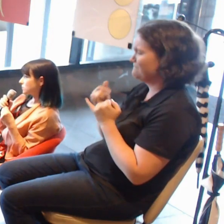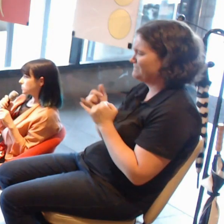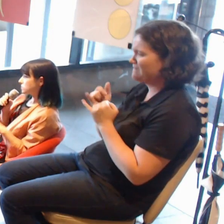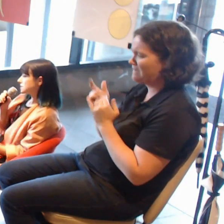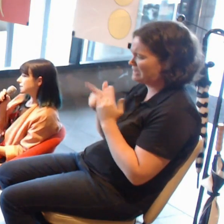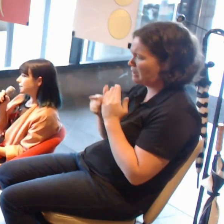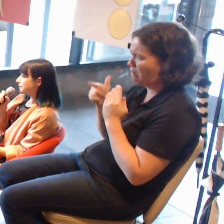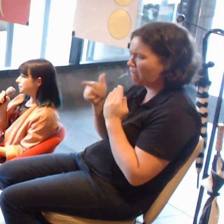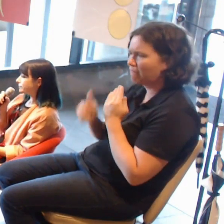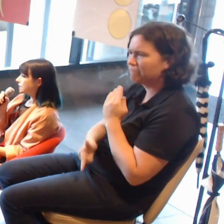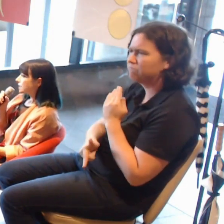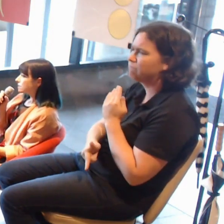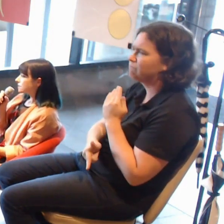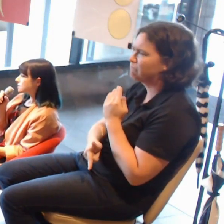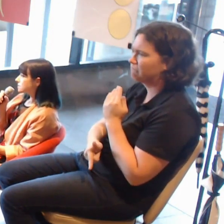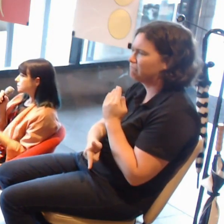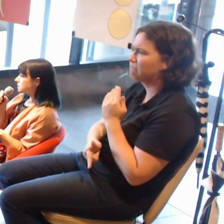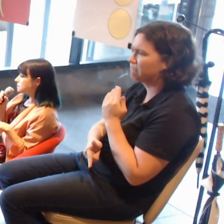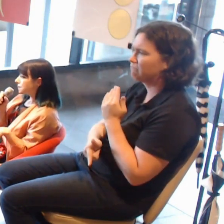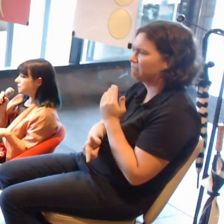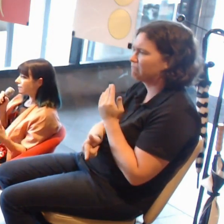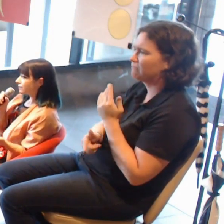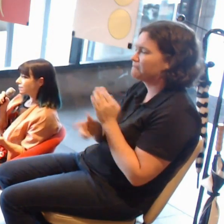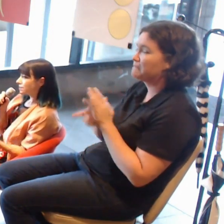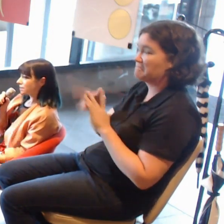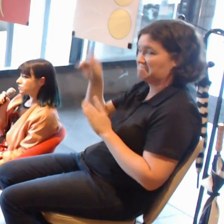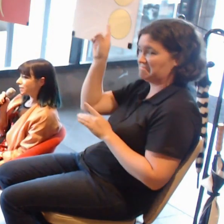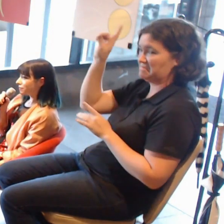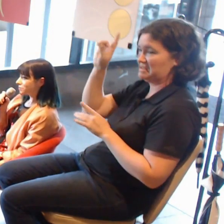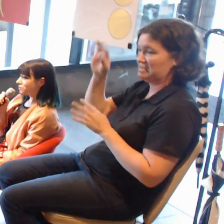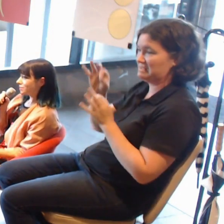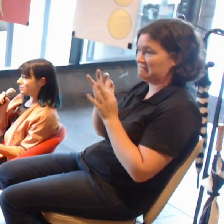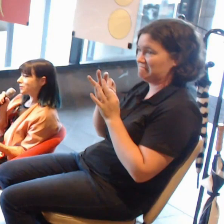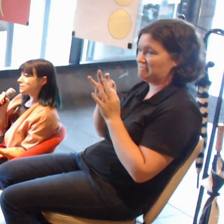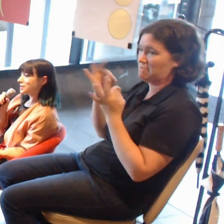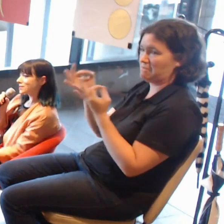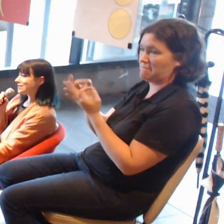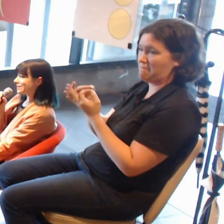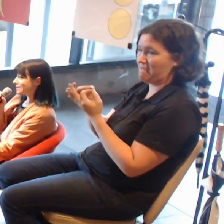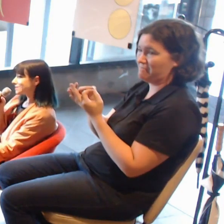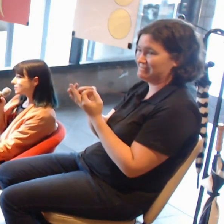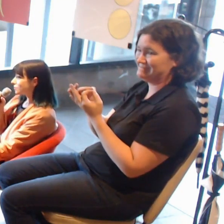The Contemporary department at the National Gallery of Australia has only been in existence for a couple of years.